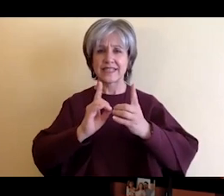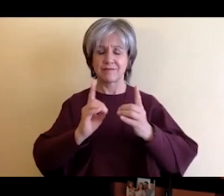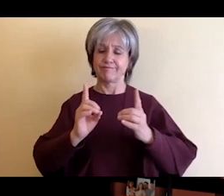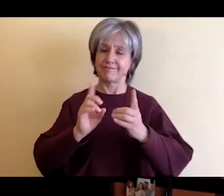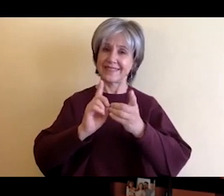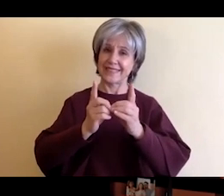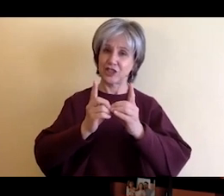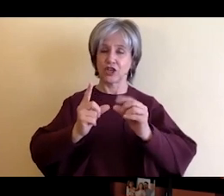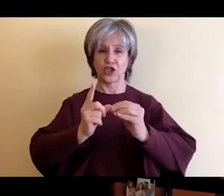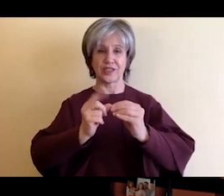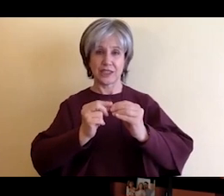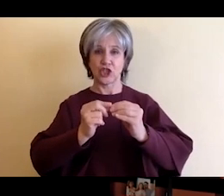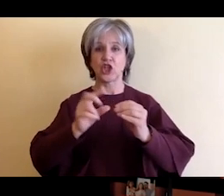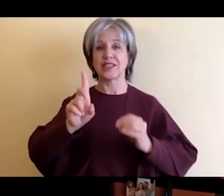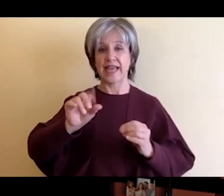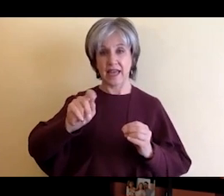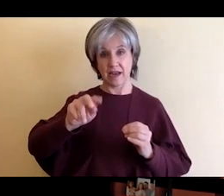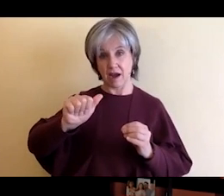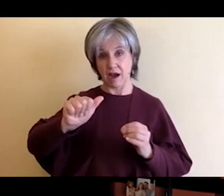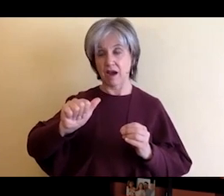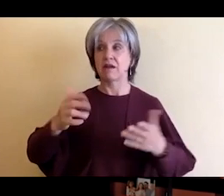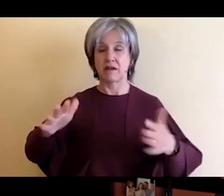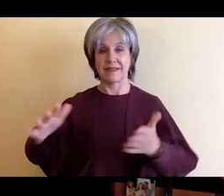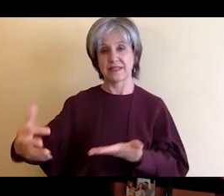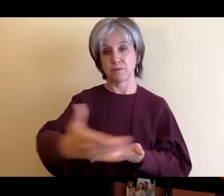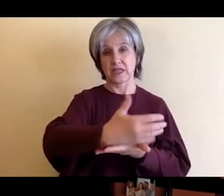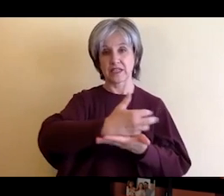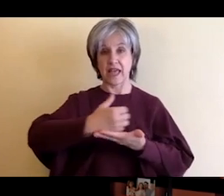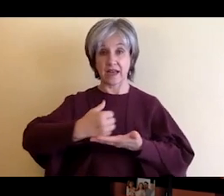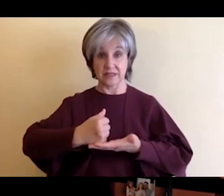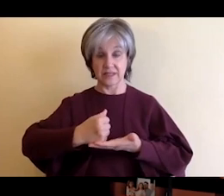um kind of during you know filming or during recording any video